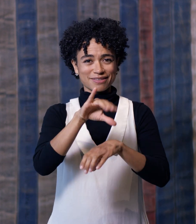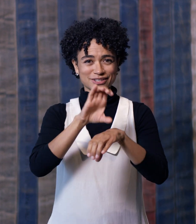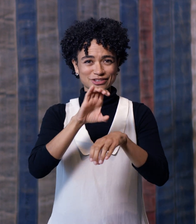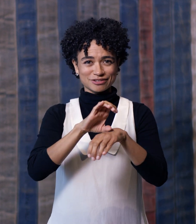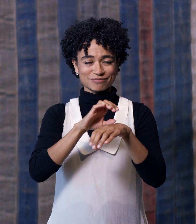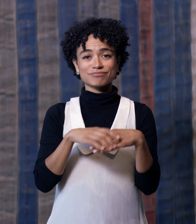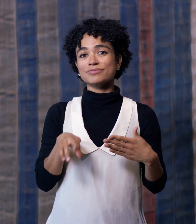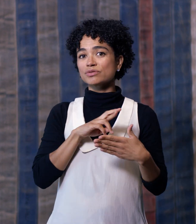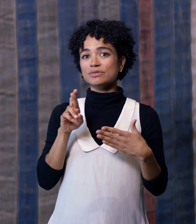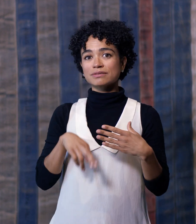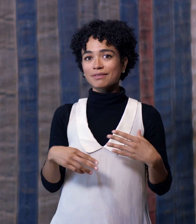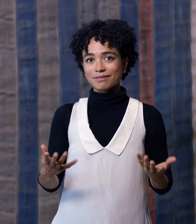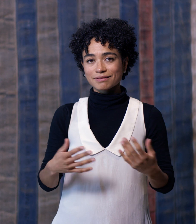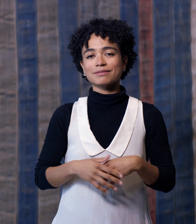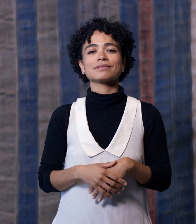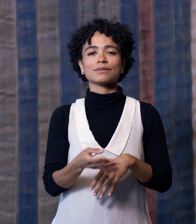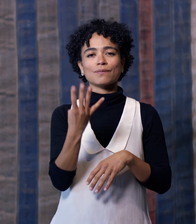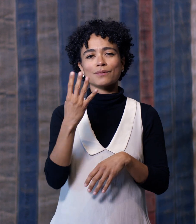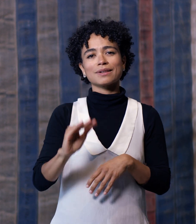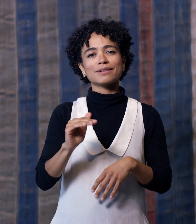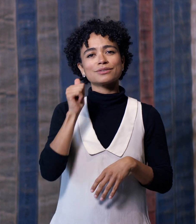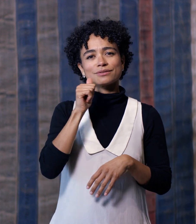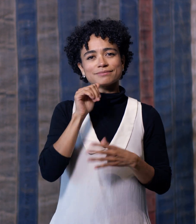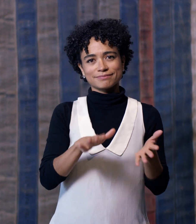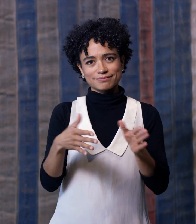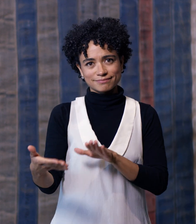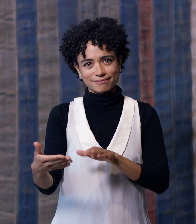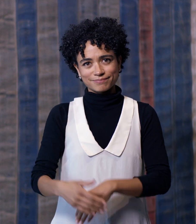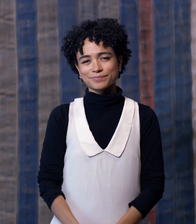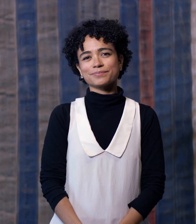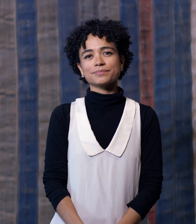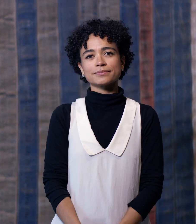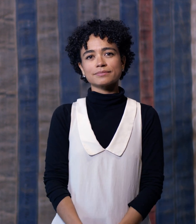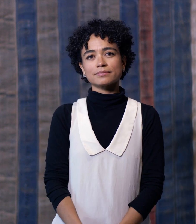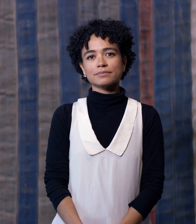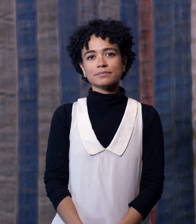Four young girls died.